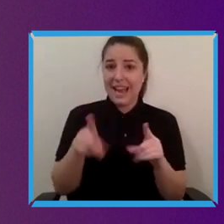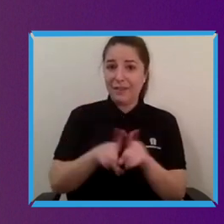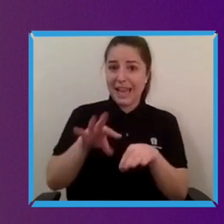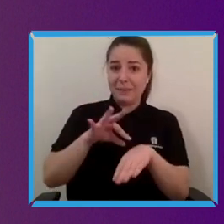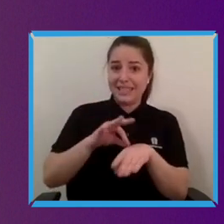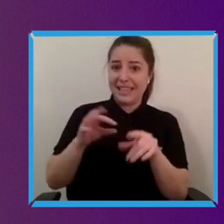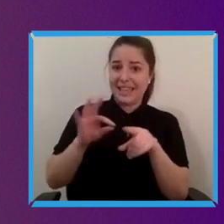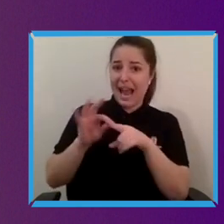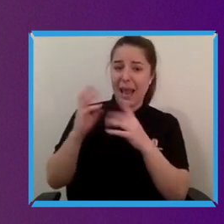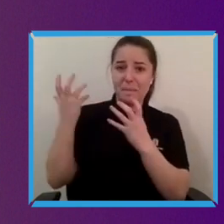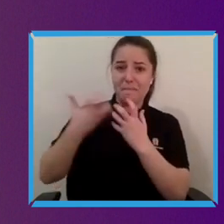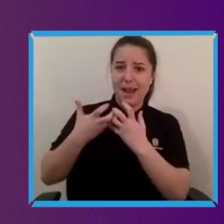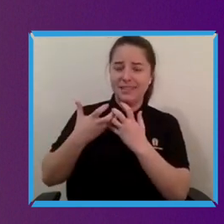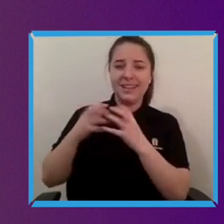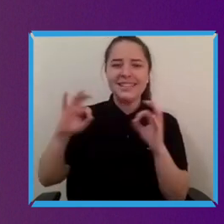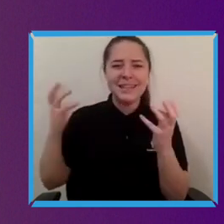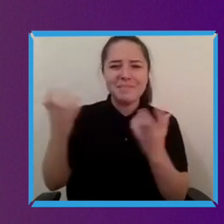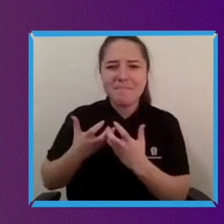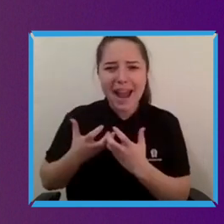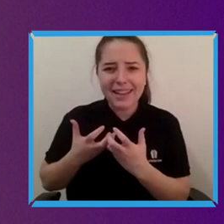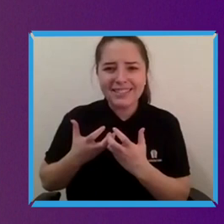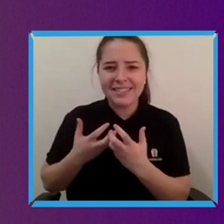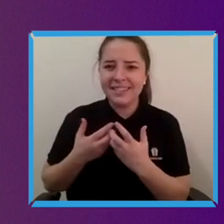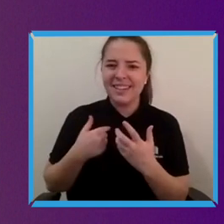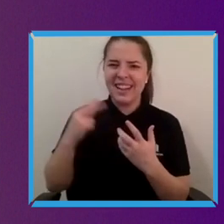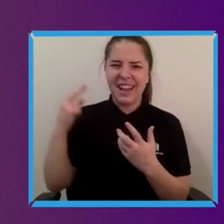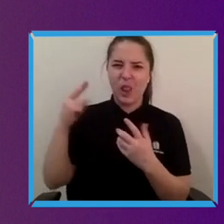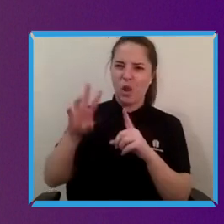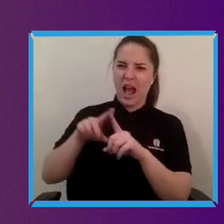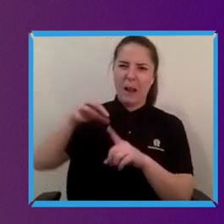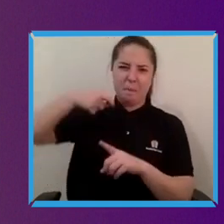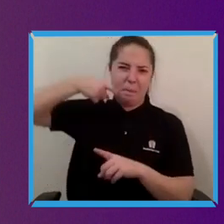But also I mean it looked like a large pink slug stuck behind your ear. It